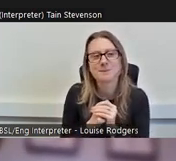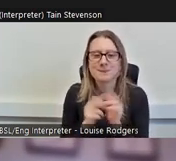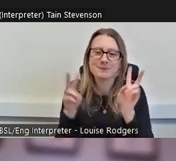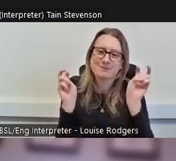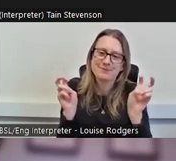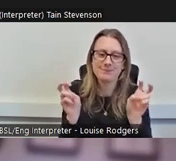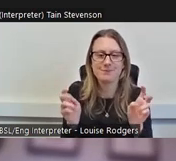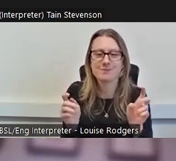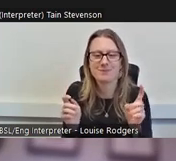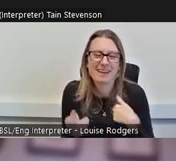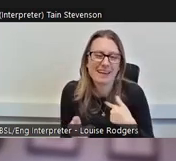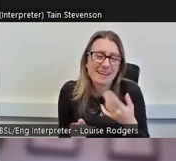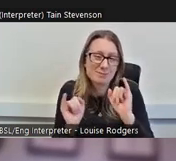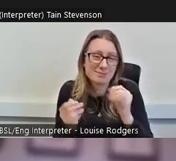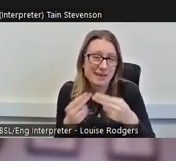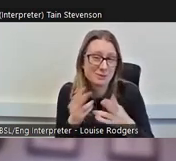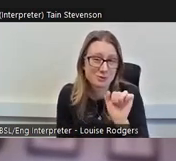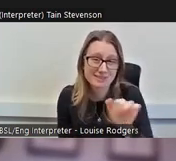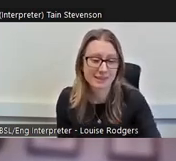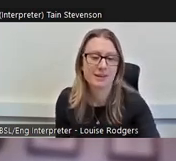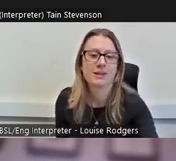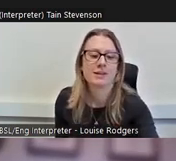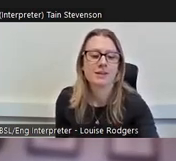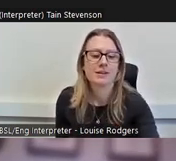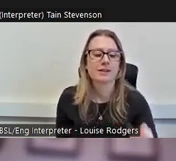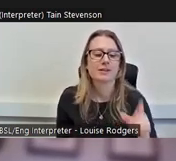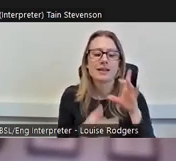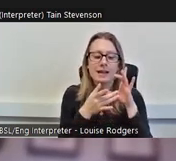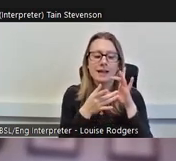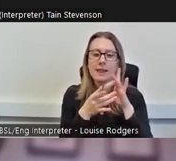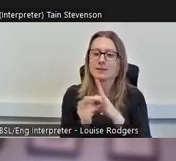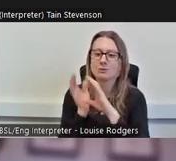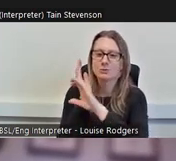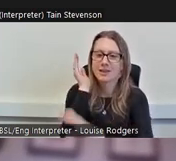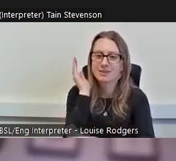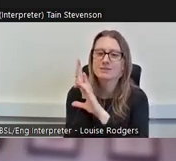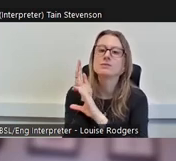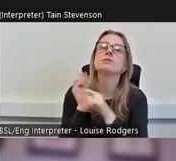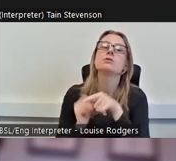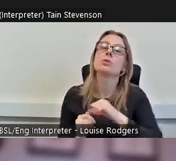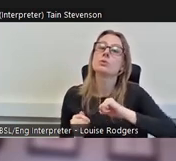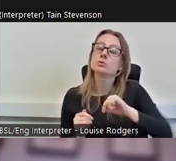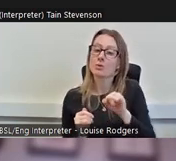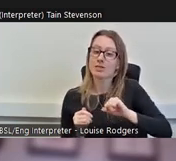we'll call it bad news for now, which comes back to class is, in Scotland as a whole as well, those